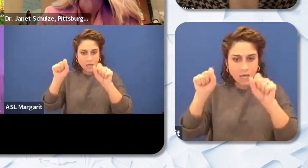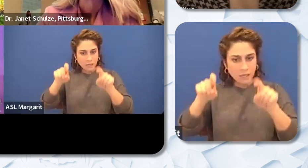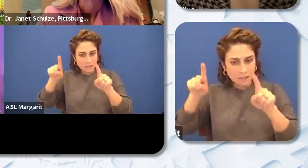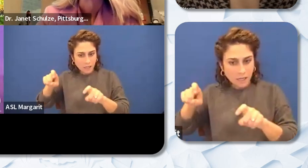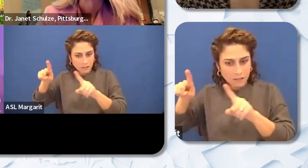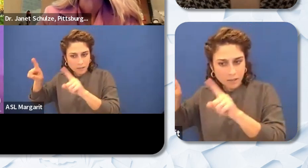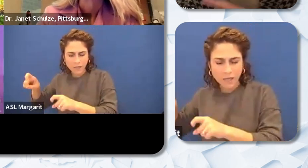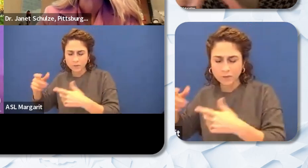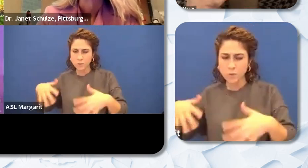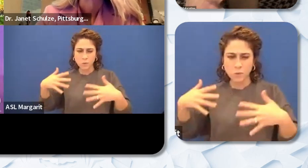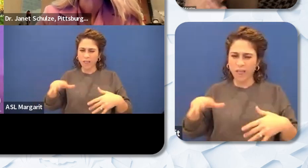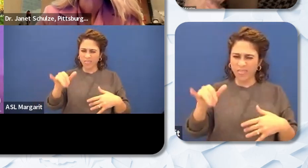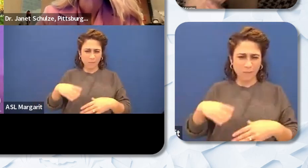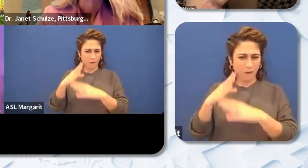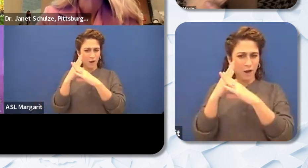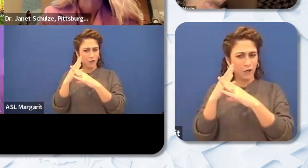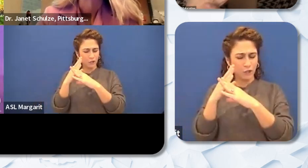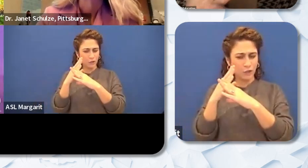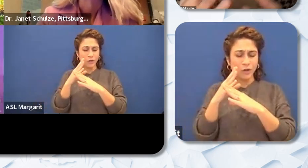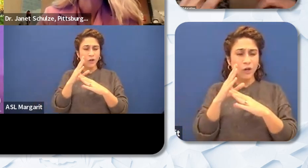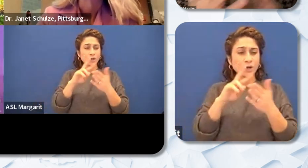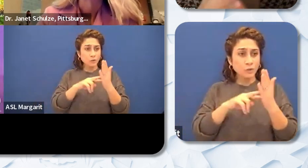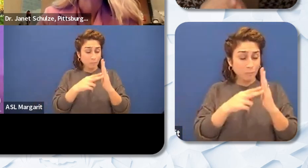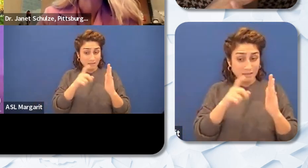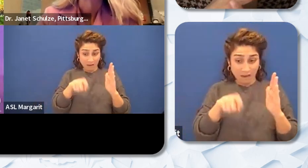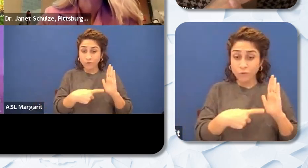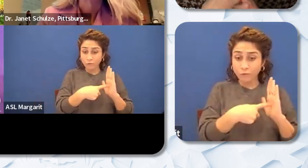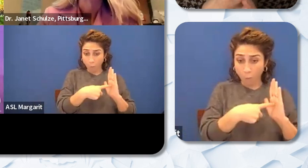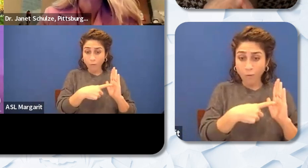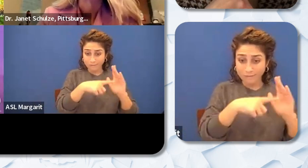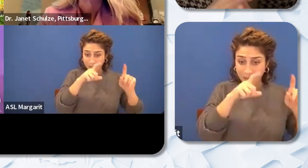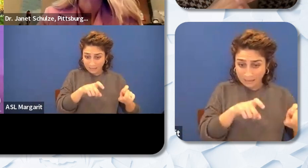system. So I need to be able to afford to pay for the testing I need to b be able to afford